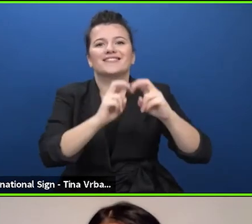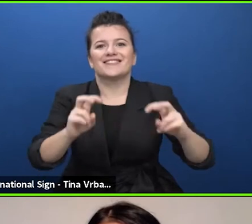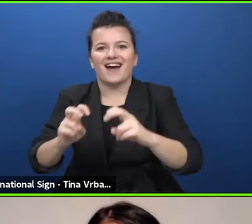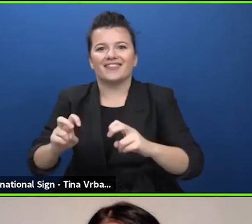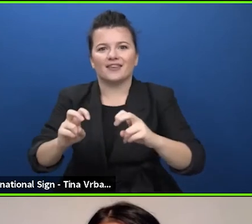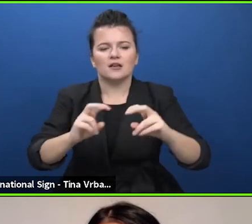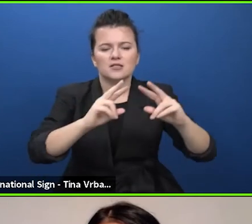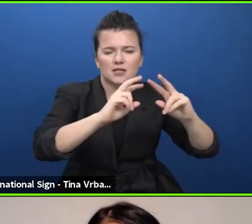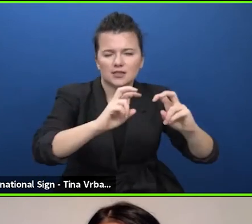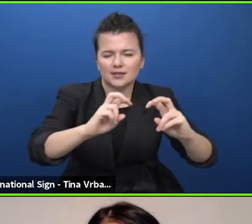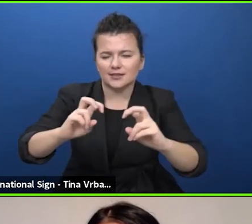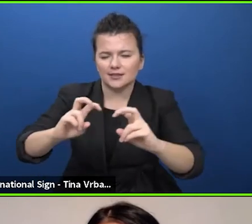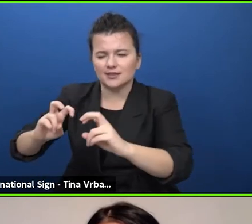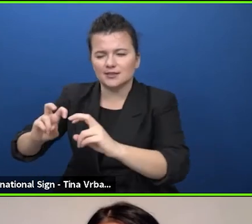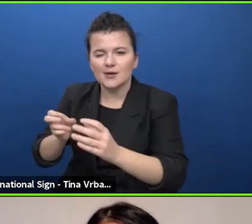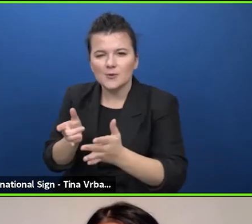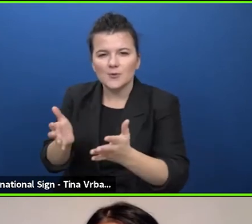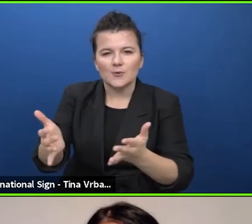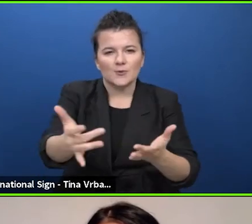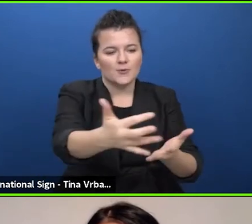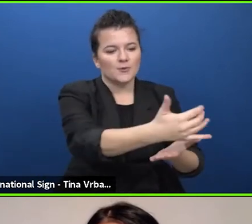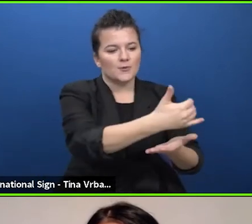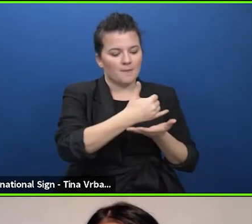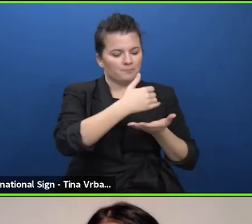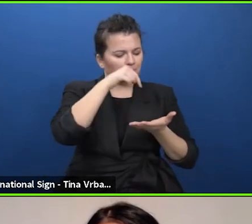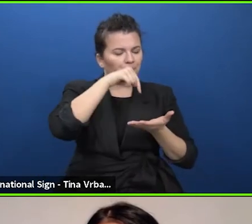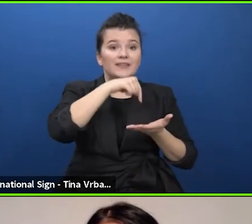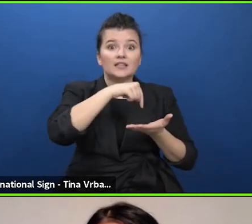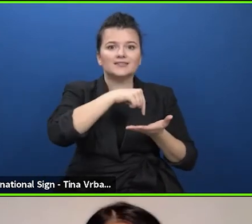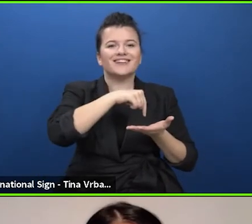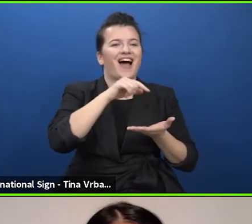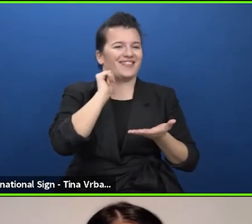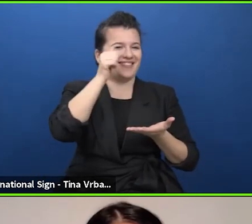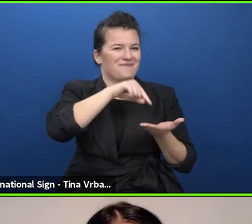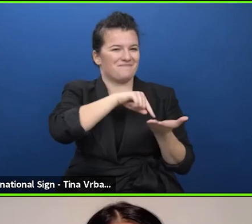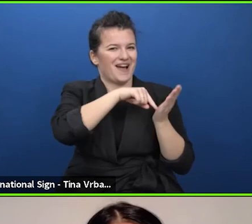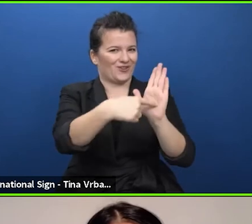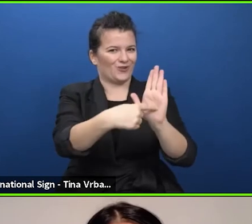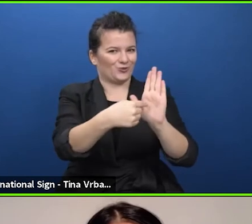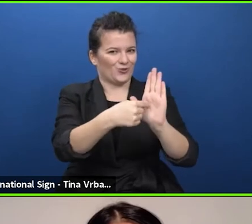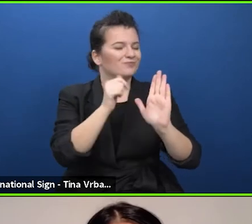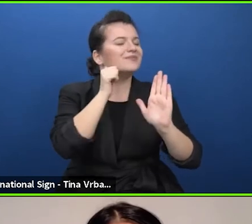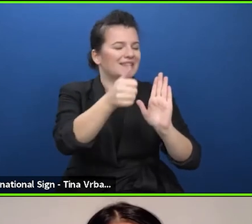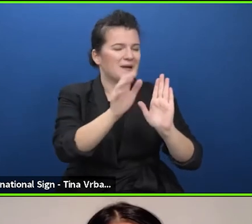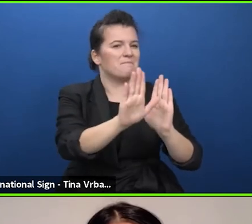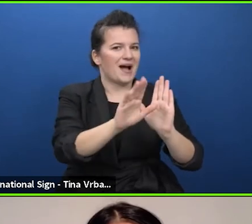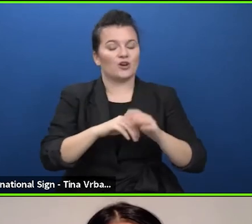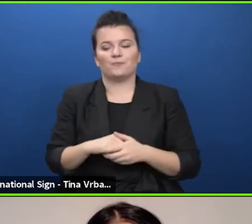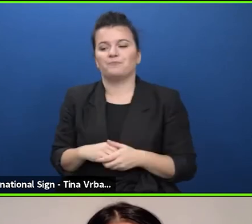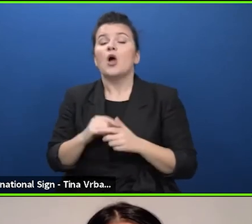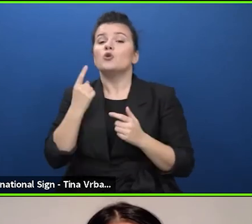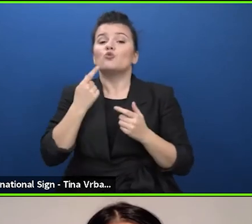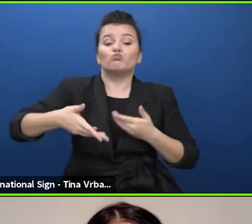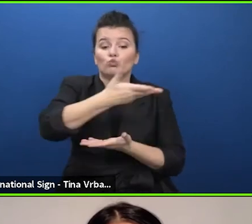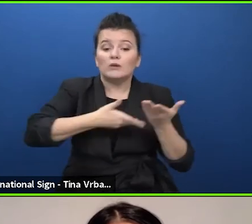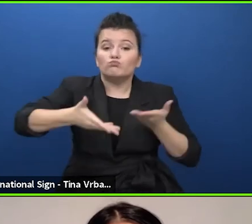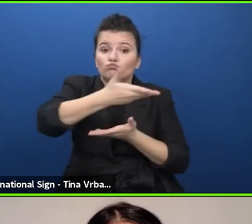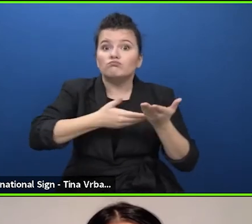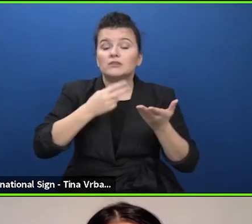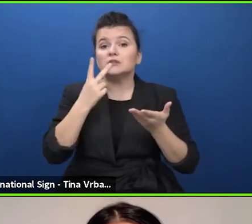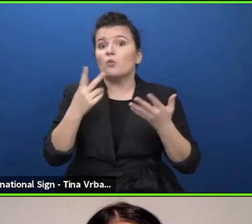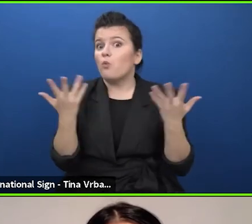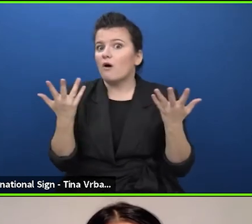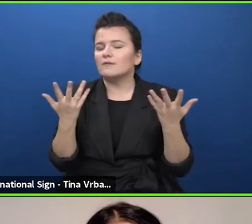but we also realized that a place where people would come together across the European board,